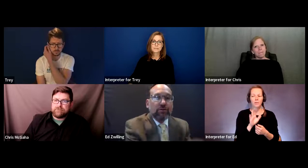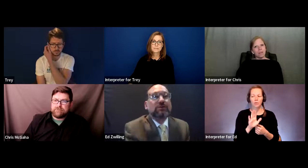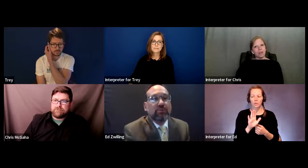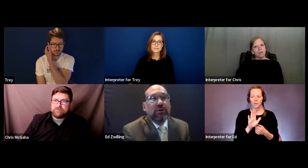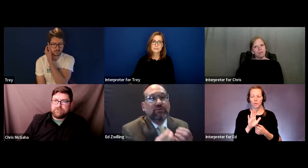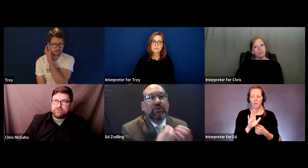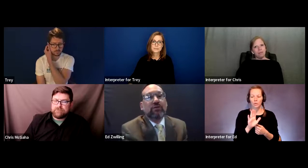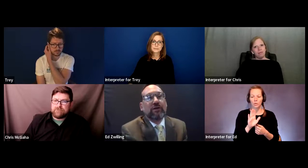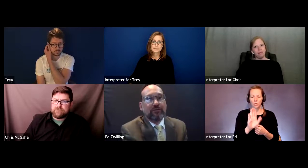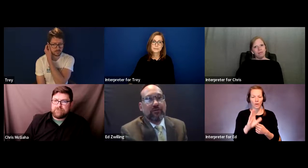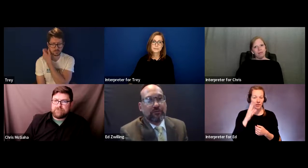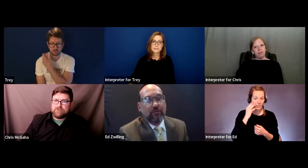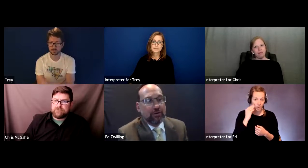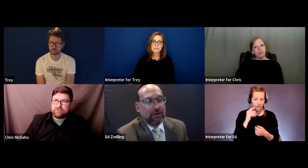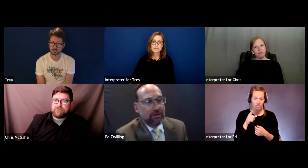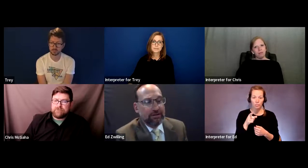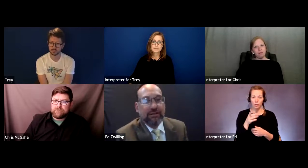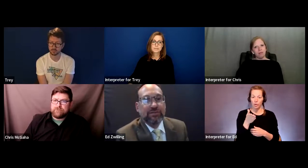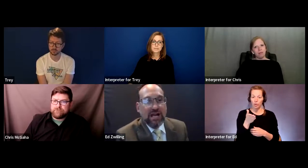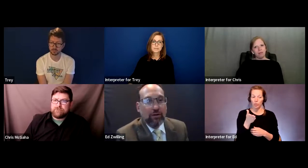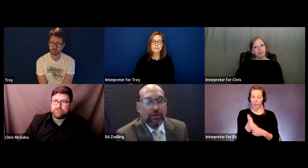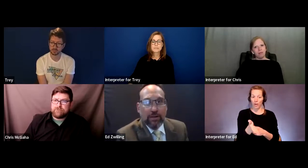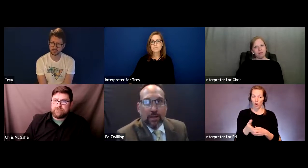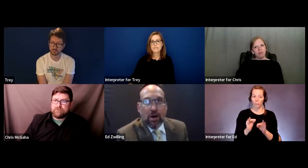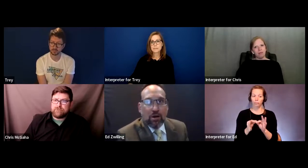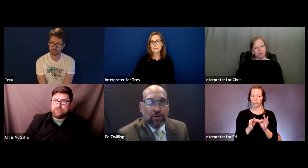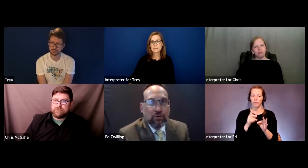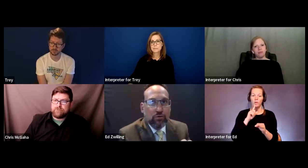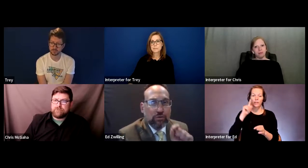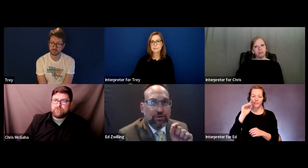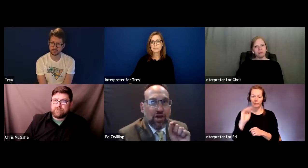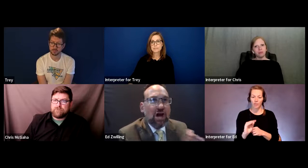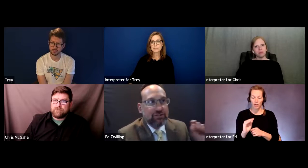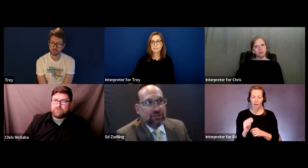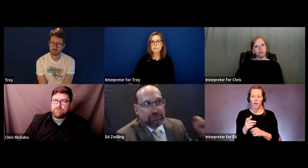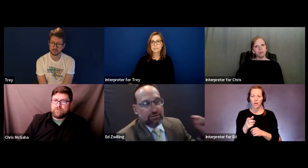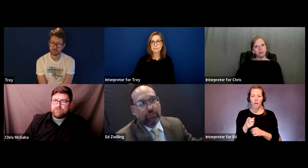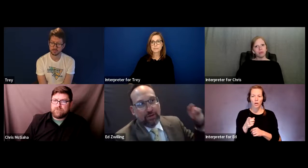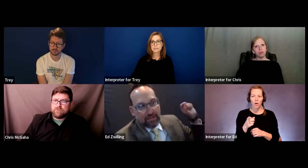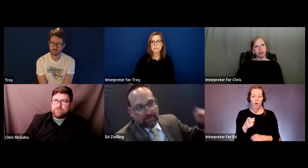In your experience when you're there for a Deaf child, are you not just interpreting